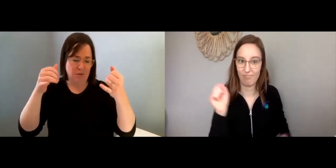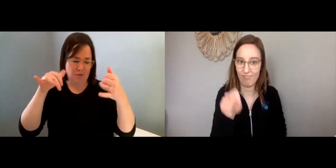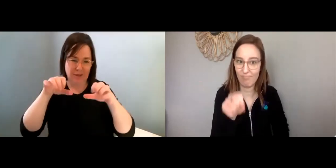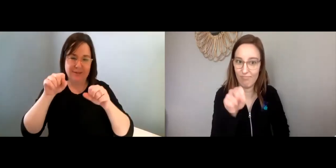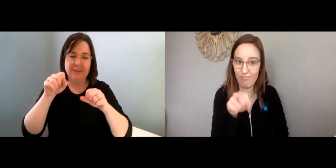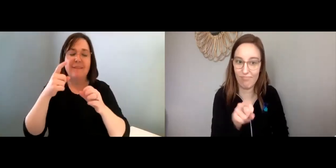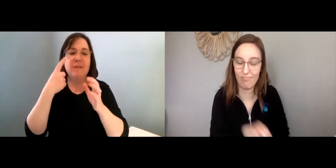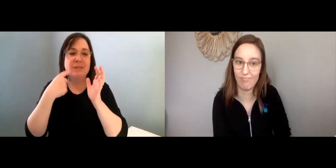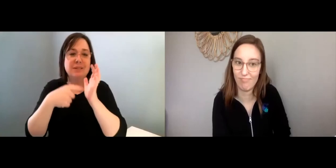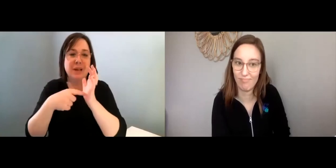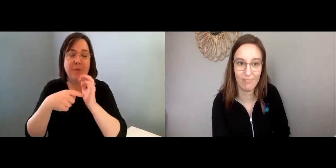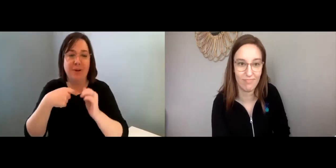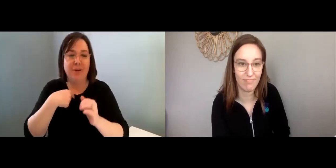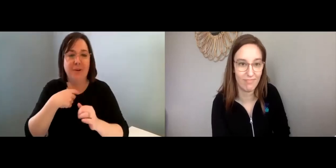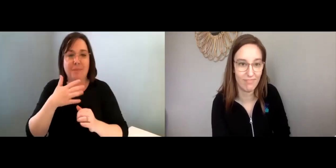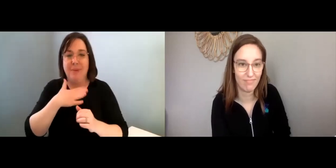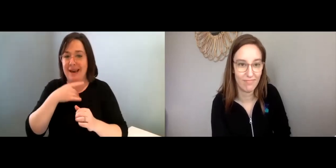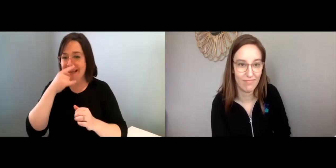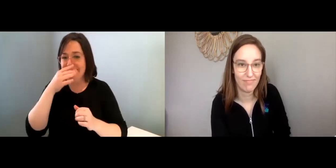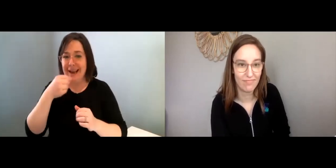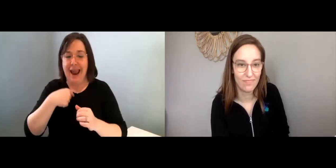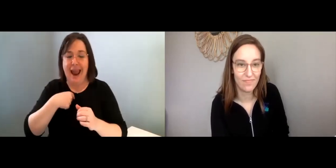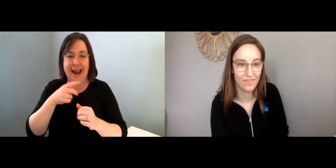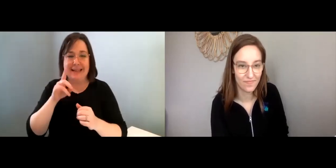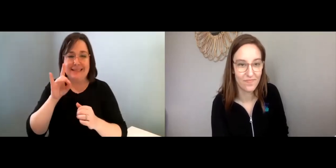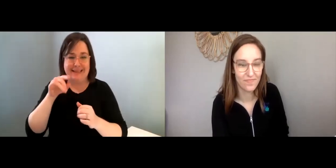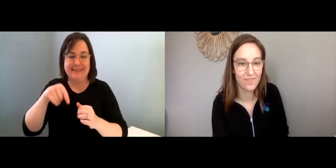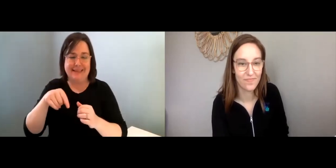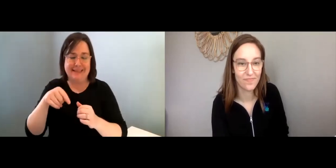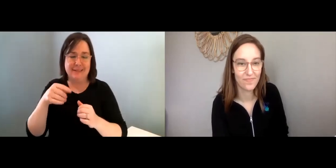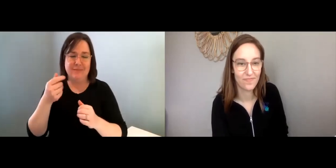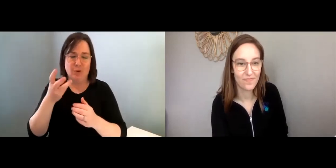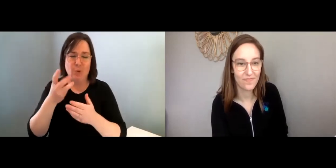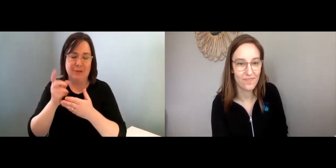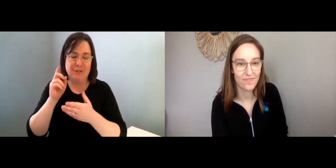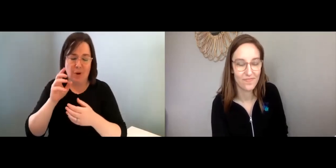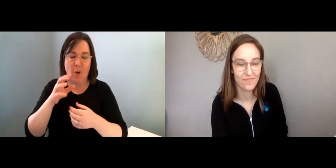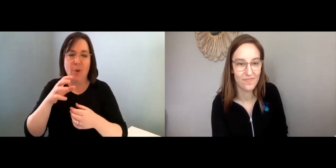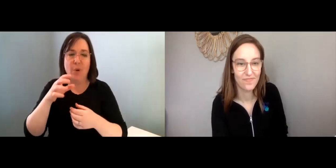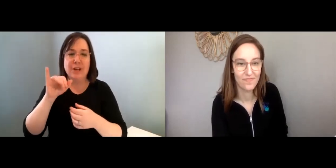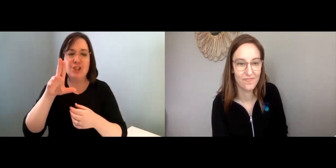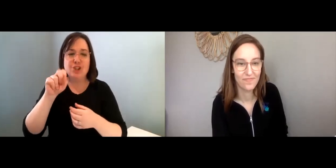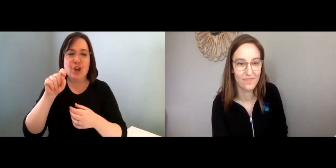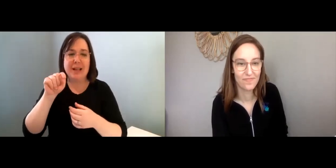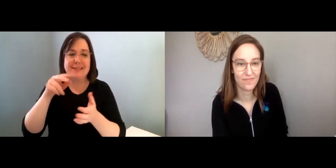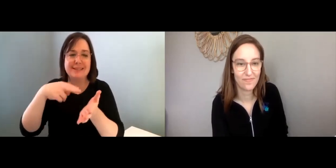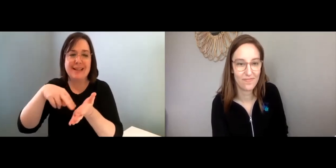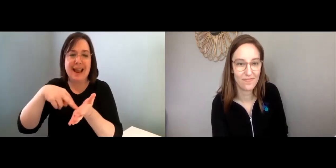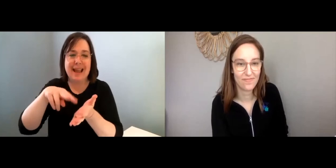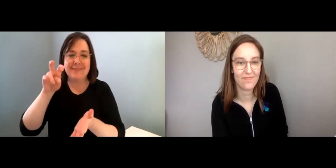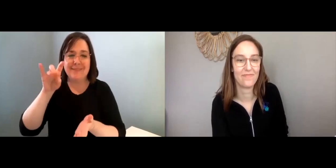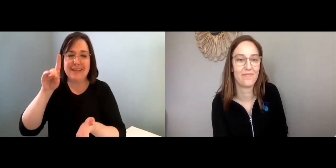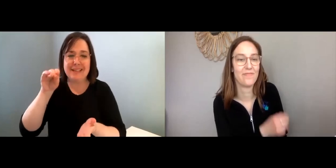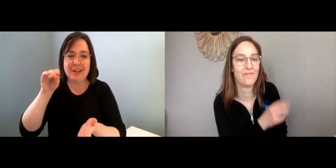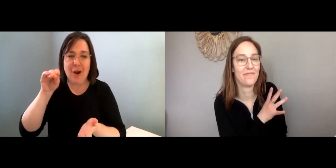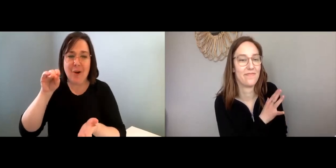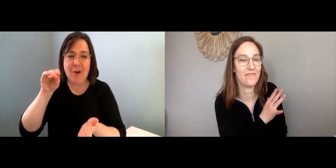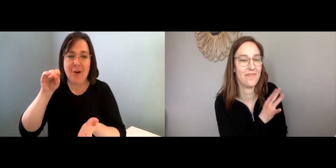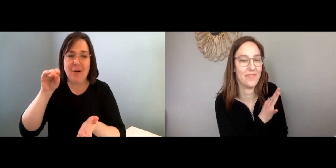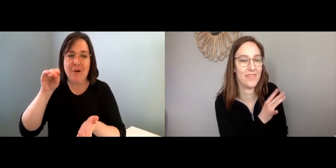Maggie: Yeah, everything's online. For example, my kids and I—this was a few weeks ago—we did this Just Dance video.